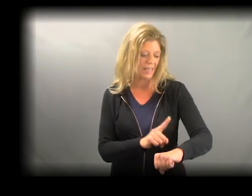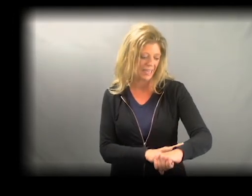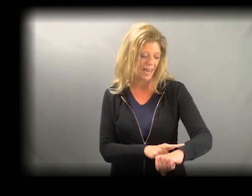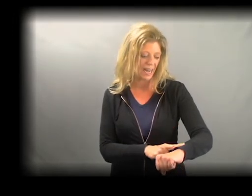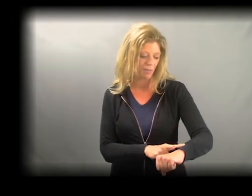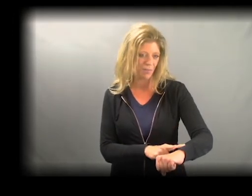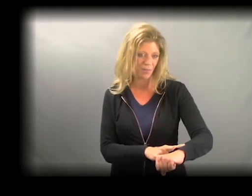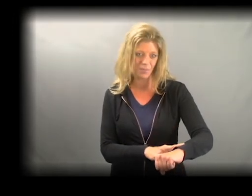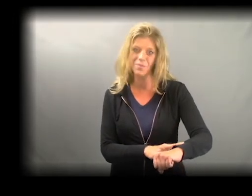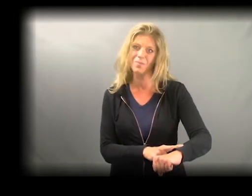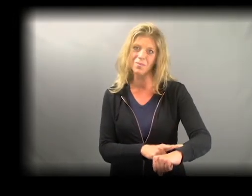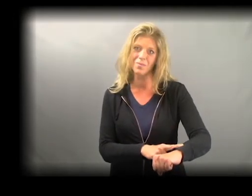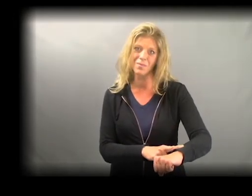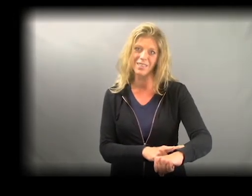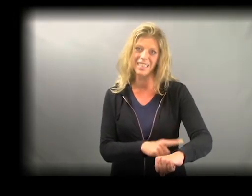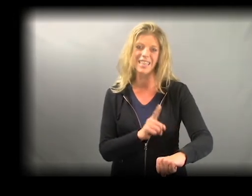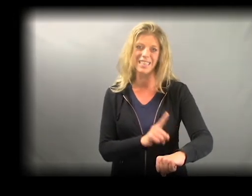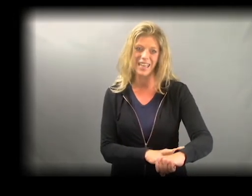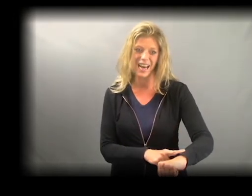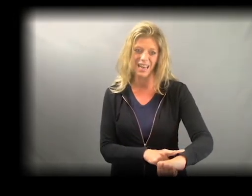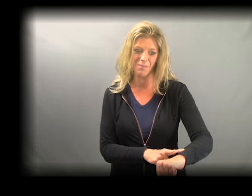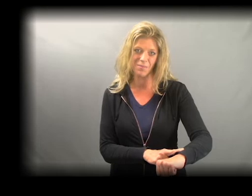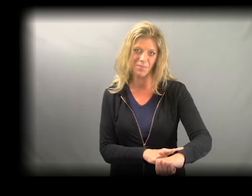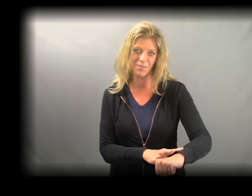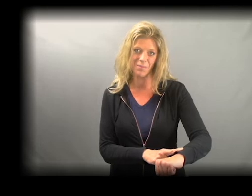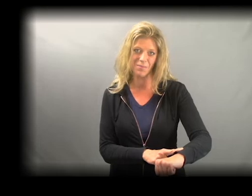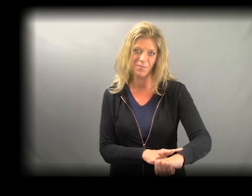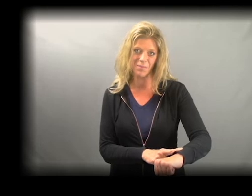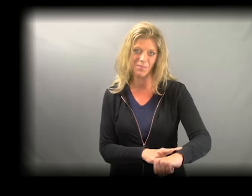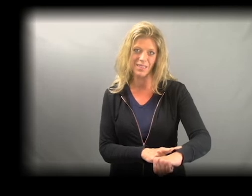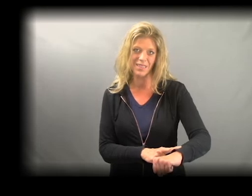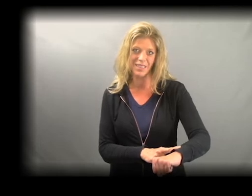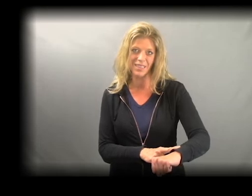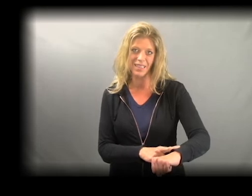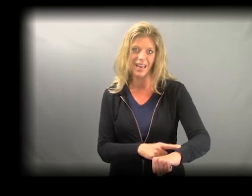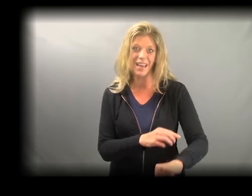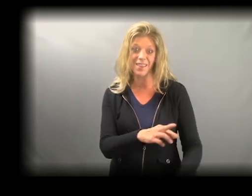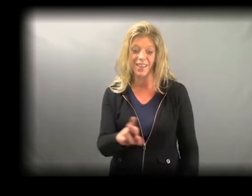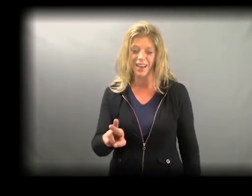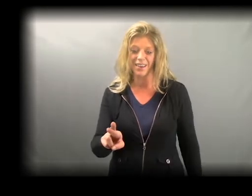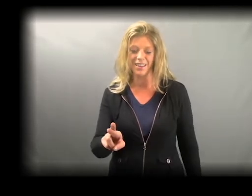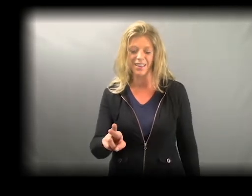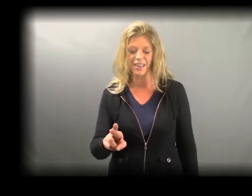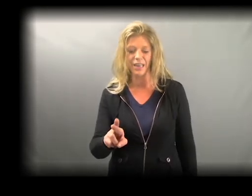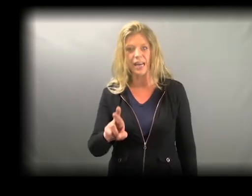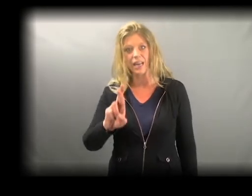TIME THERE